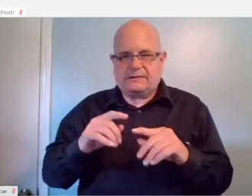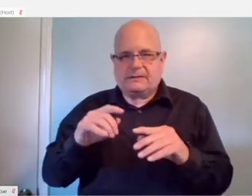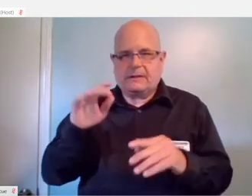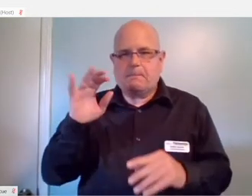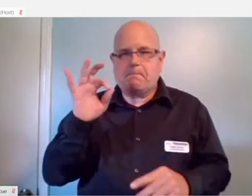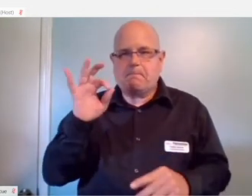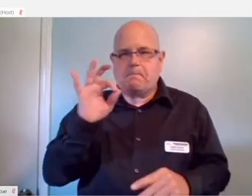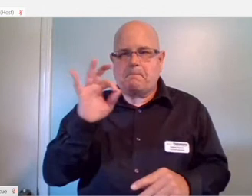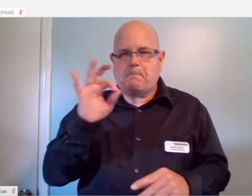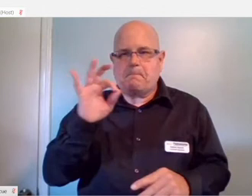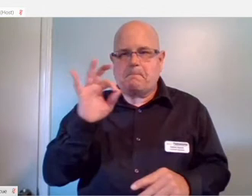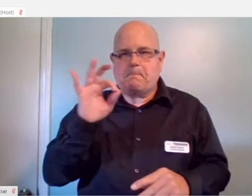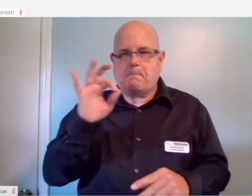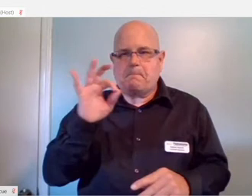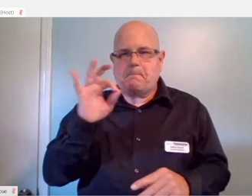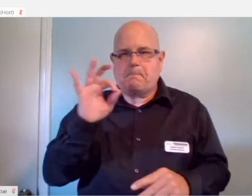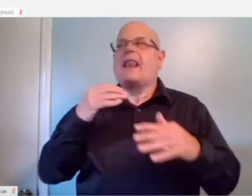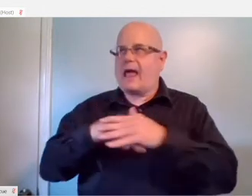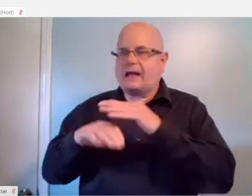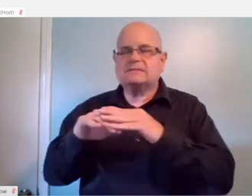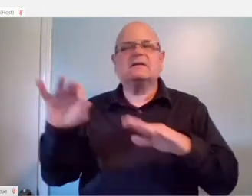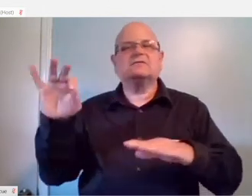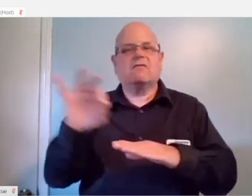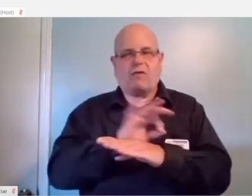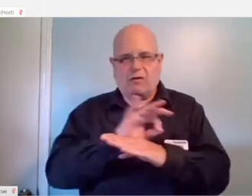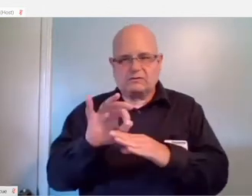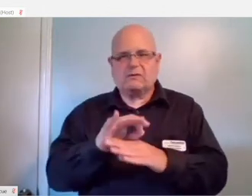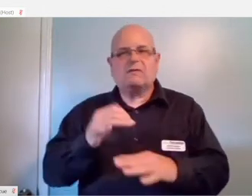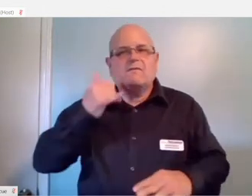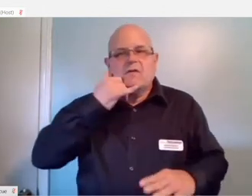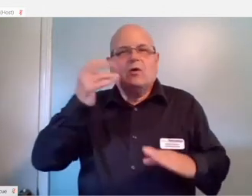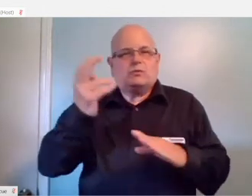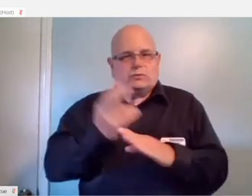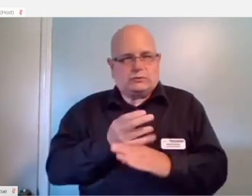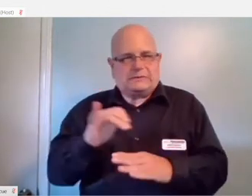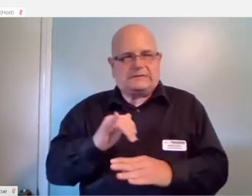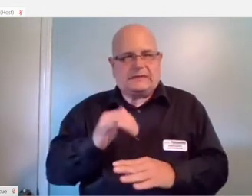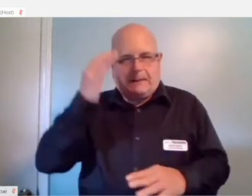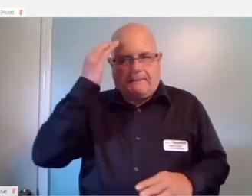they can access all of their functions on the phone using that same head array.